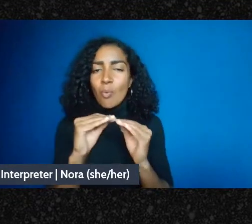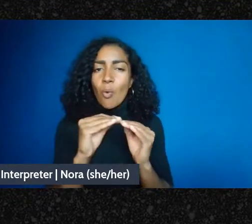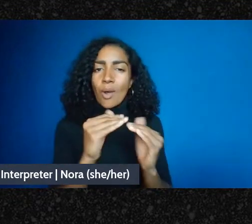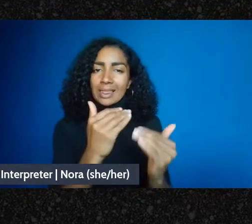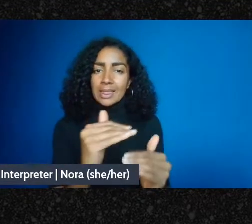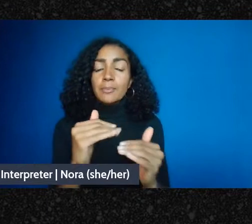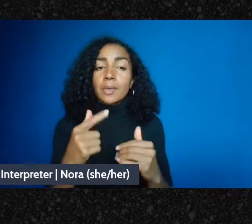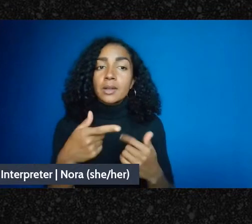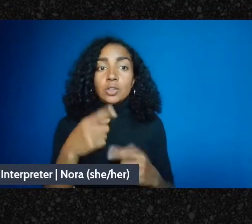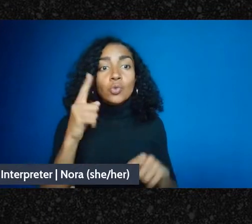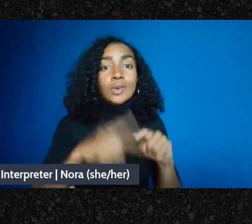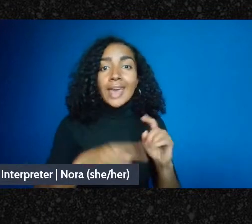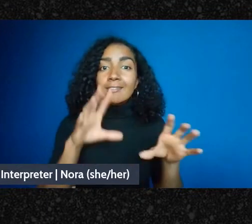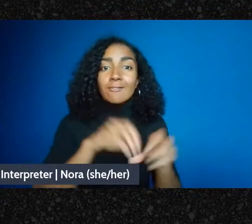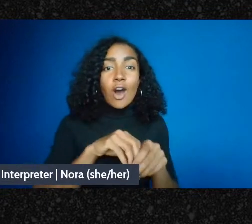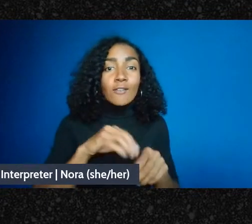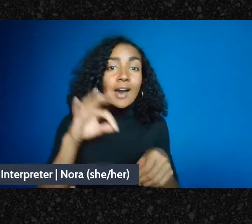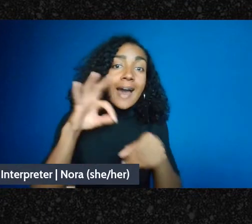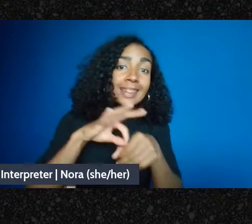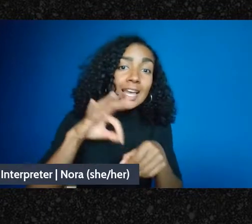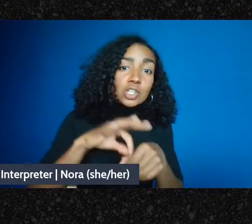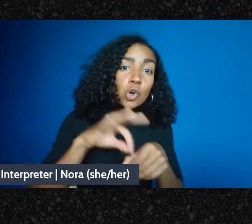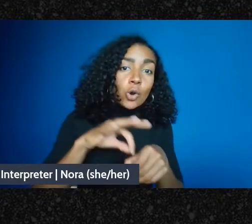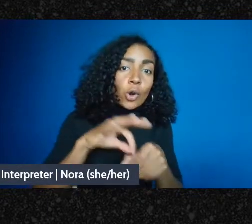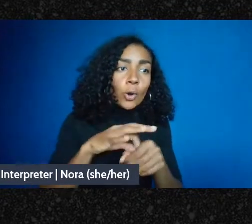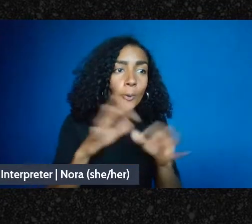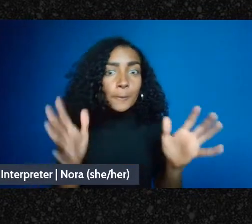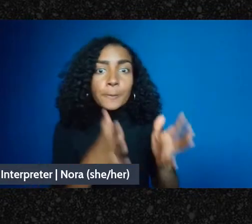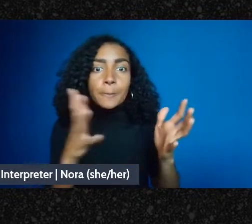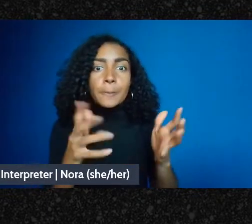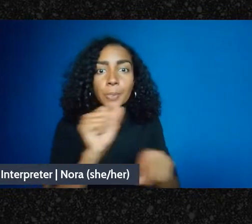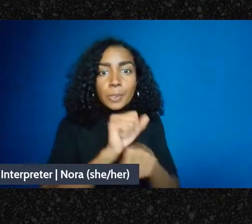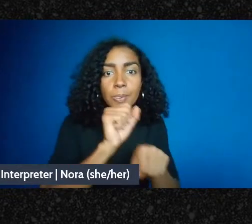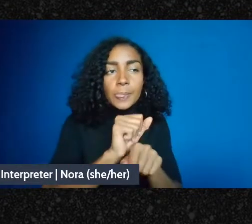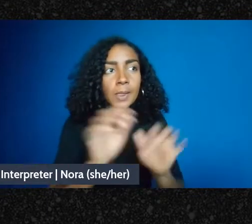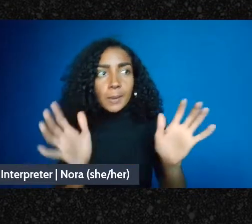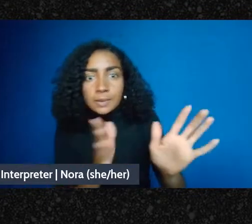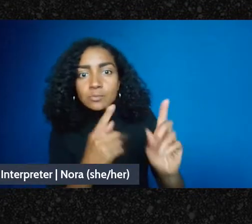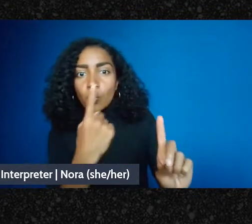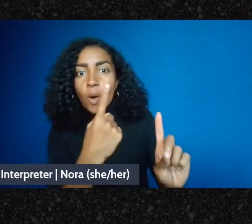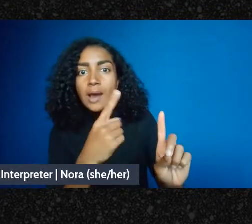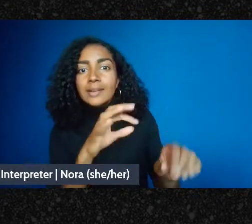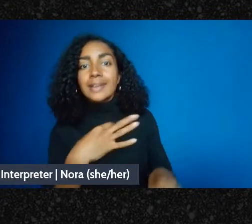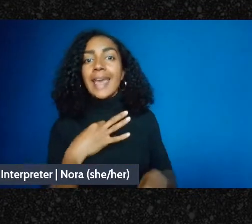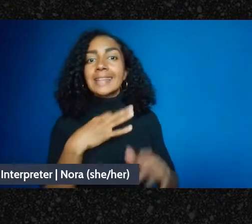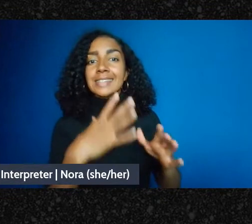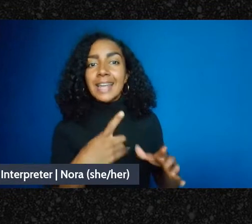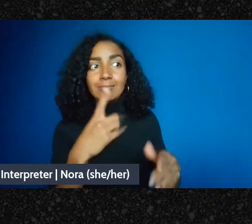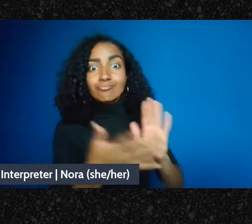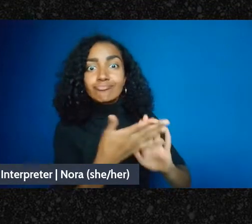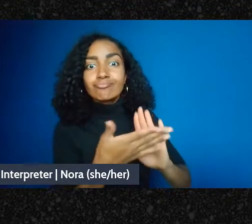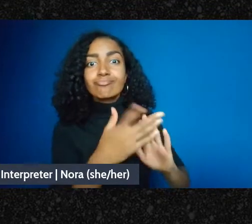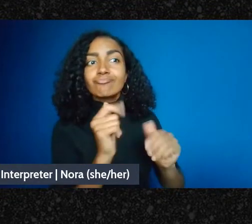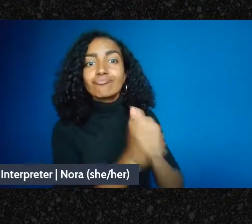work, you know, pushing for one candidate or another in an election and-and that's sort of